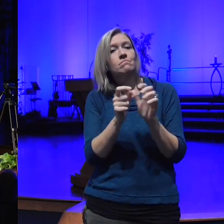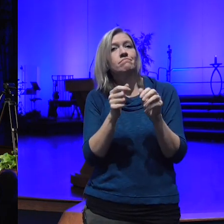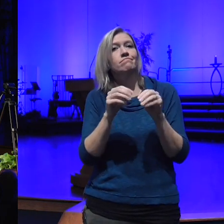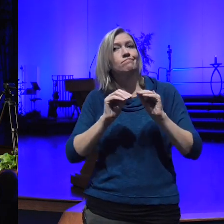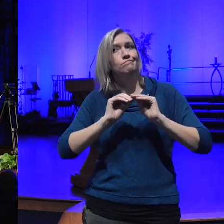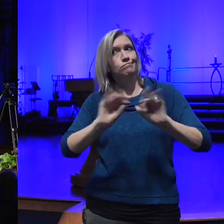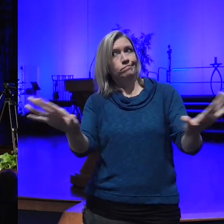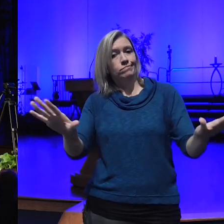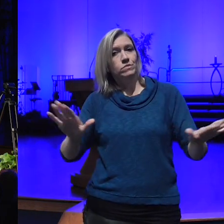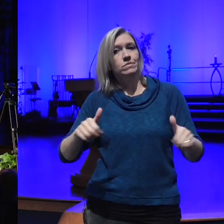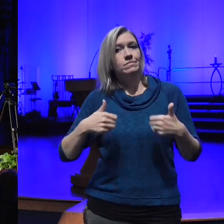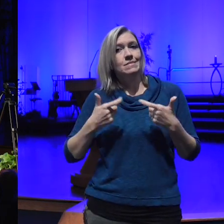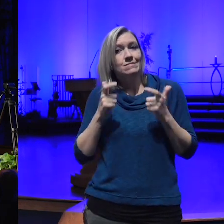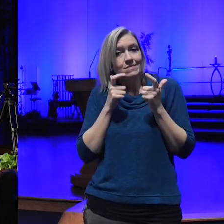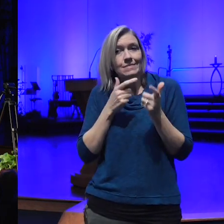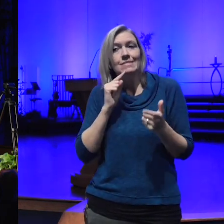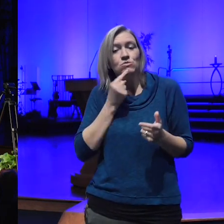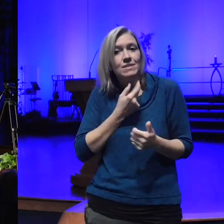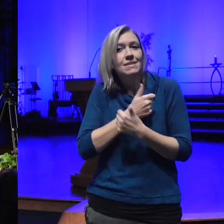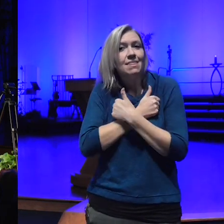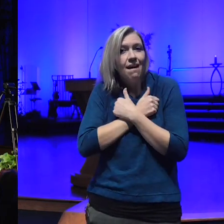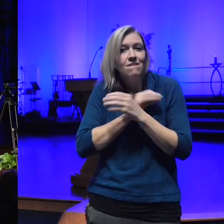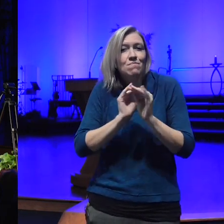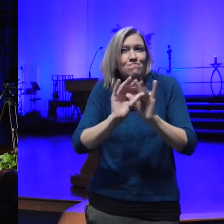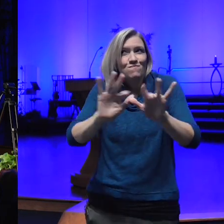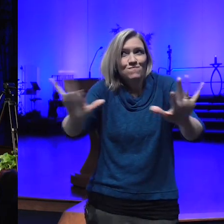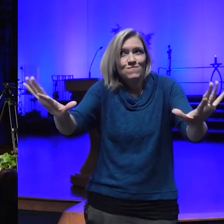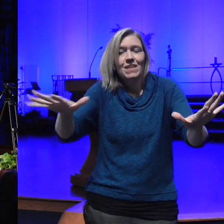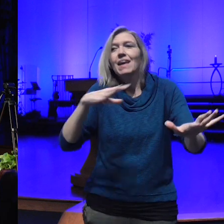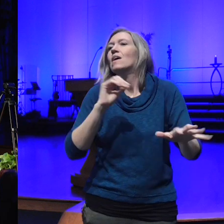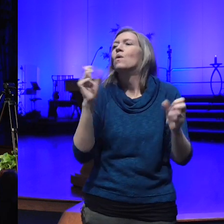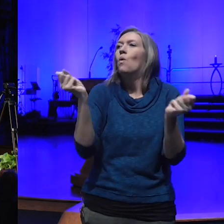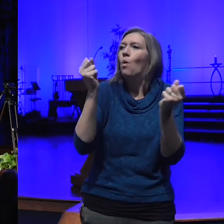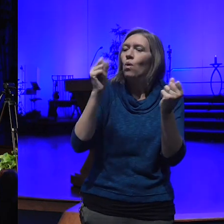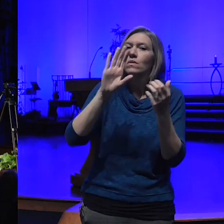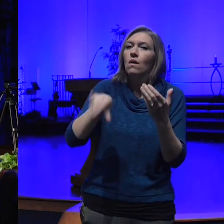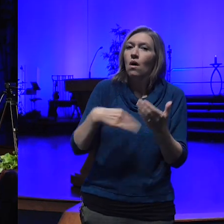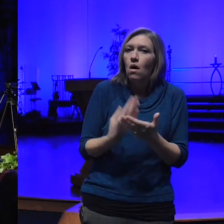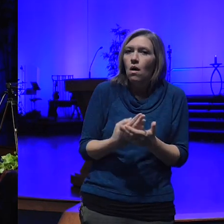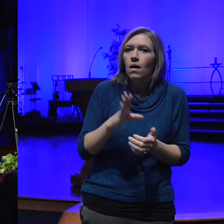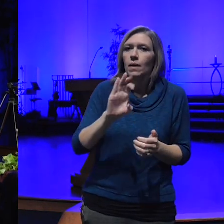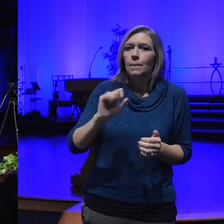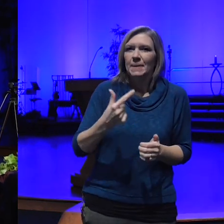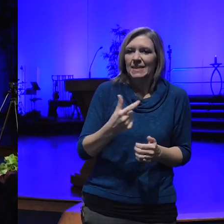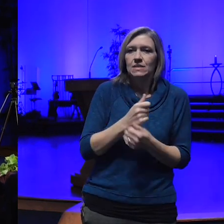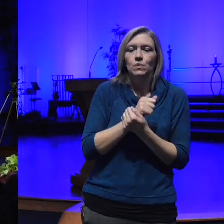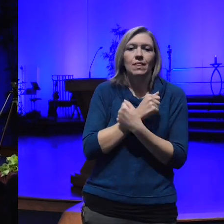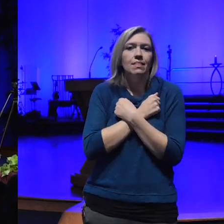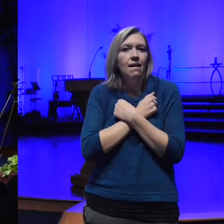forward in that while holding all beings in love and compassion that's true spiritual Clarity to